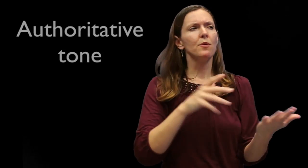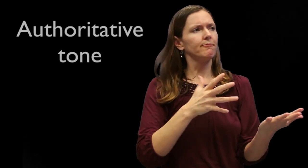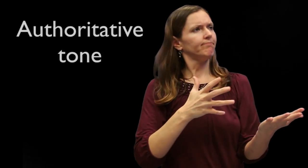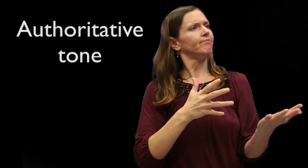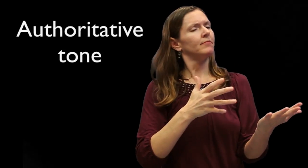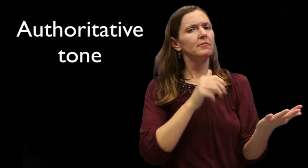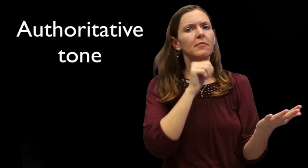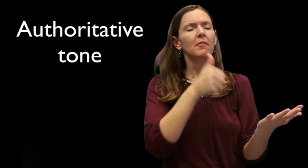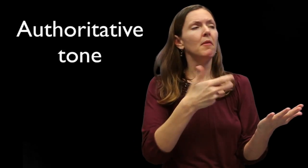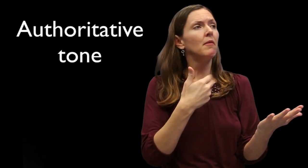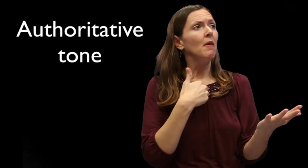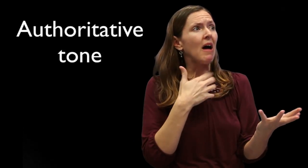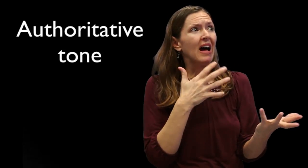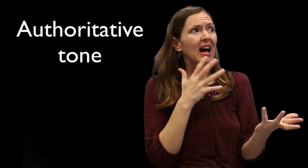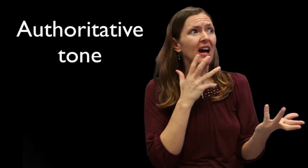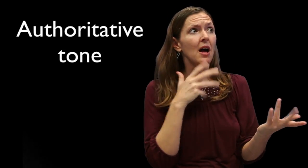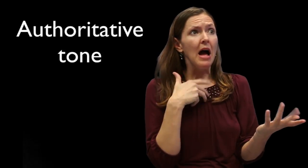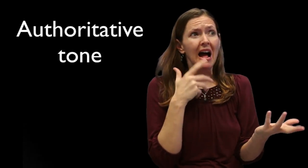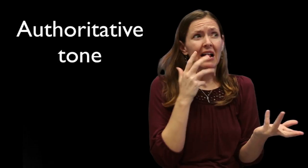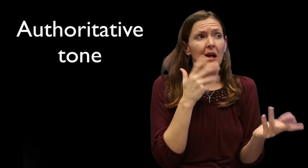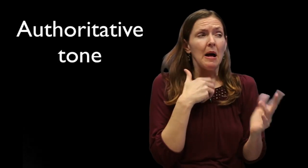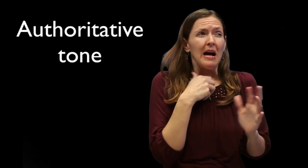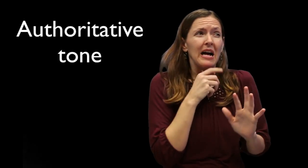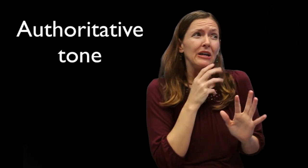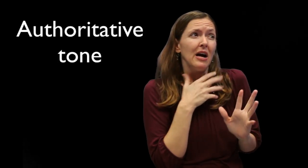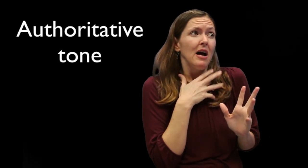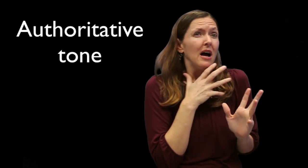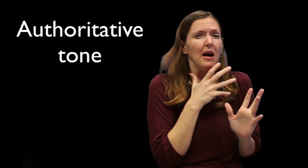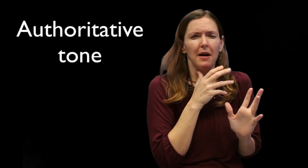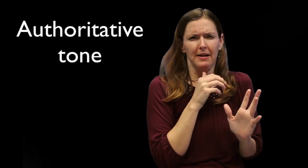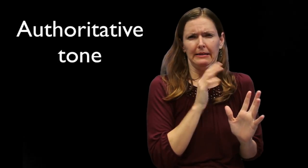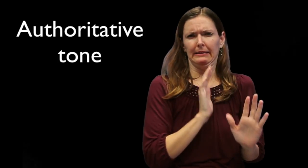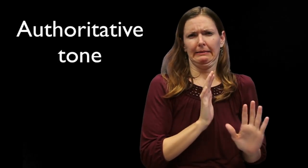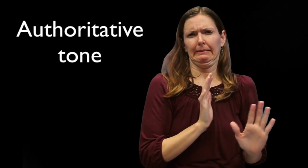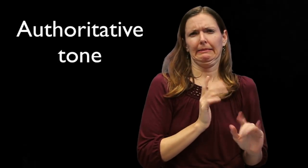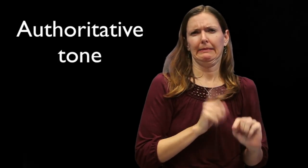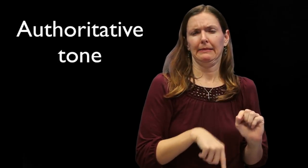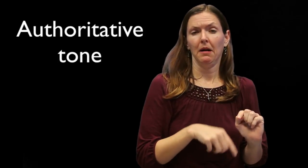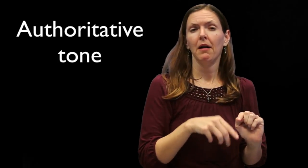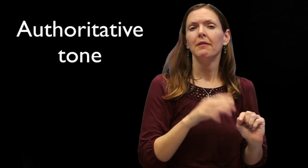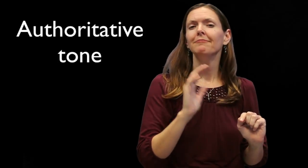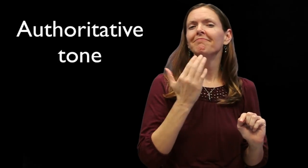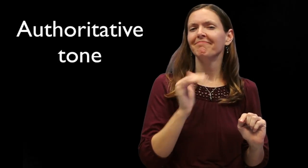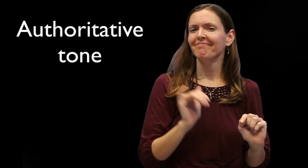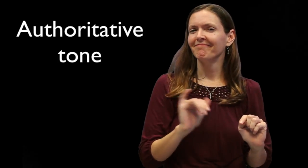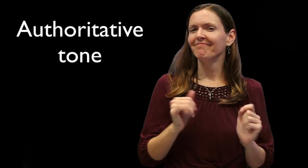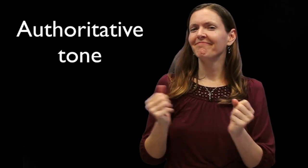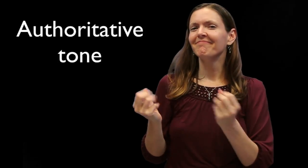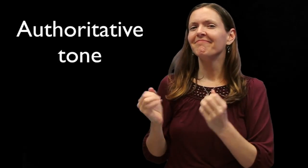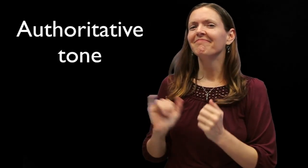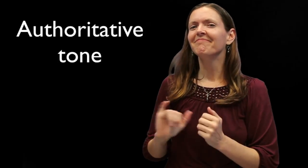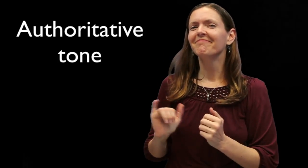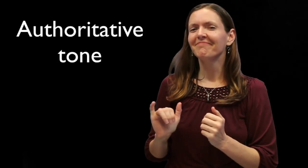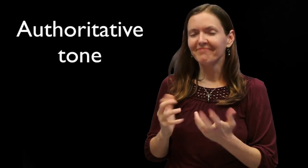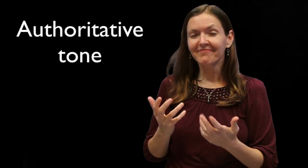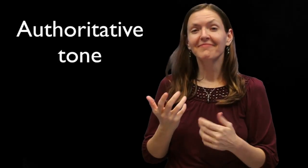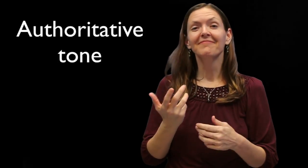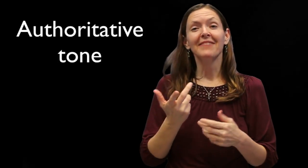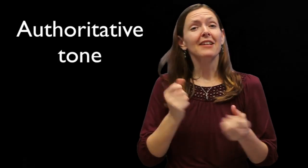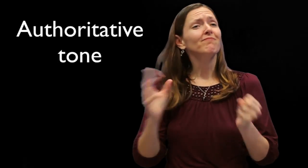in academic discourse. Academic writers don't seem apprehensive, cowardly, unsure as they write. This isn't appropriate for academic writing, and this seems to be the same for academic signing.